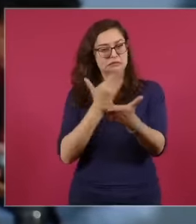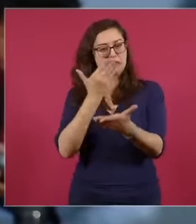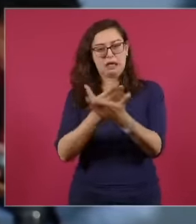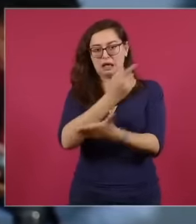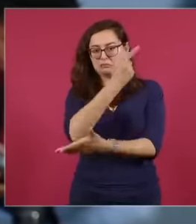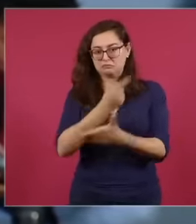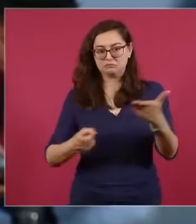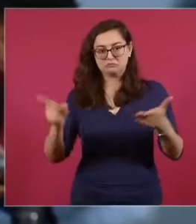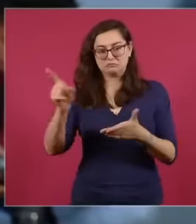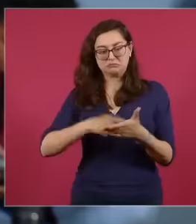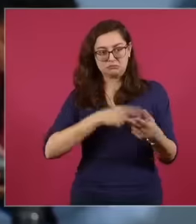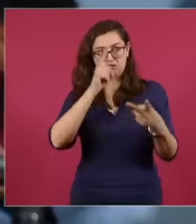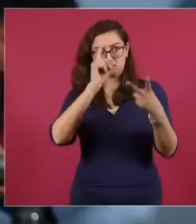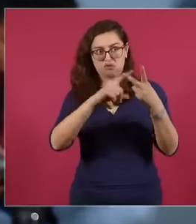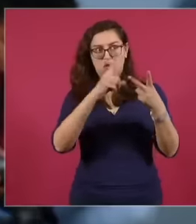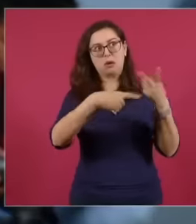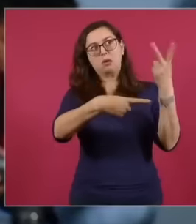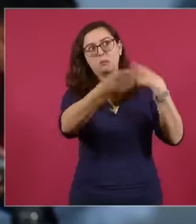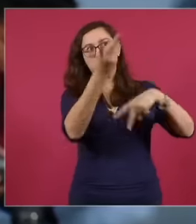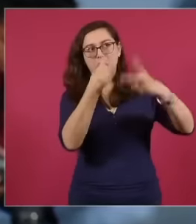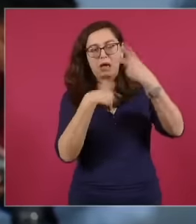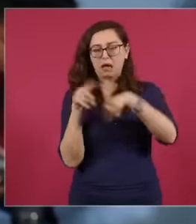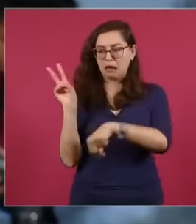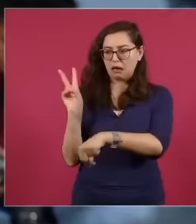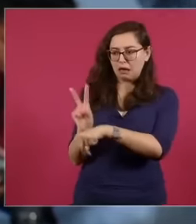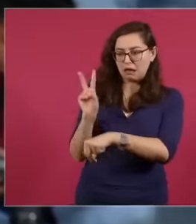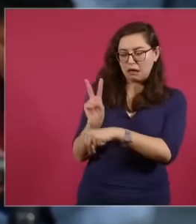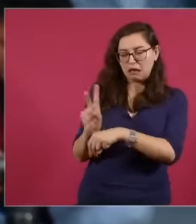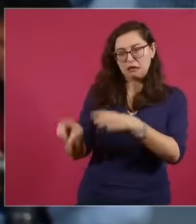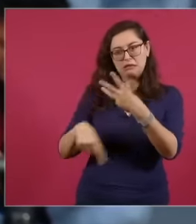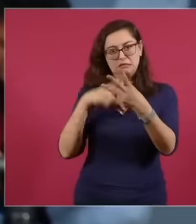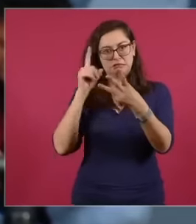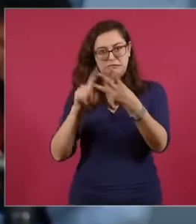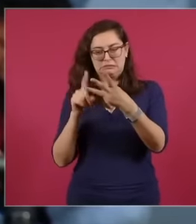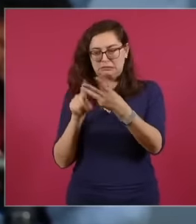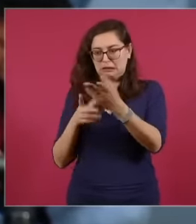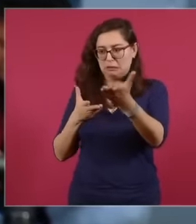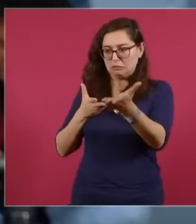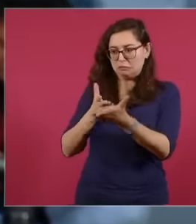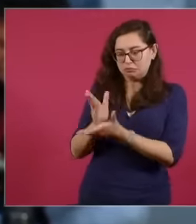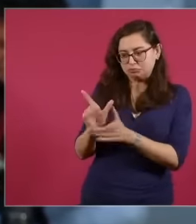special observation on Mexico and a special monitoring mechanism. In their considerations, they